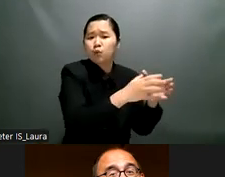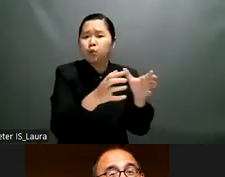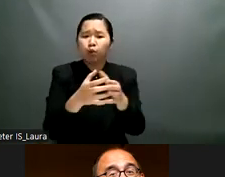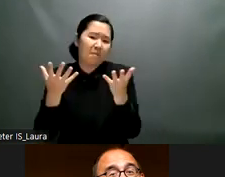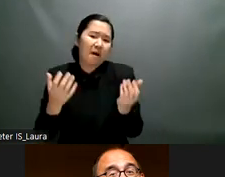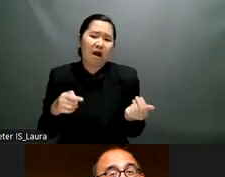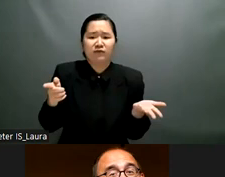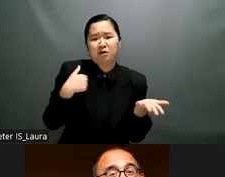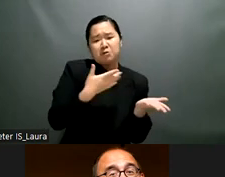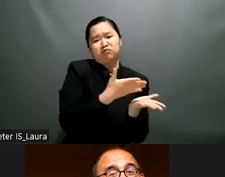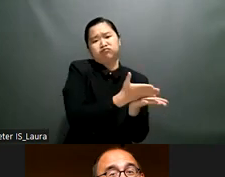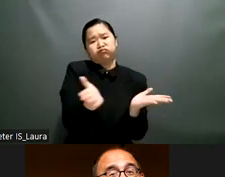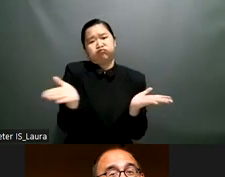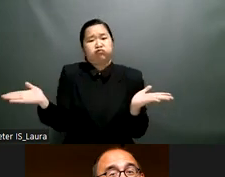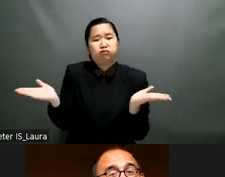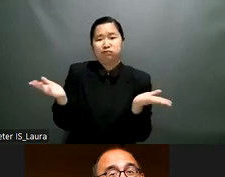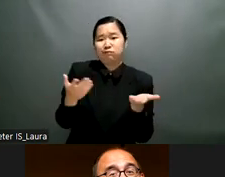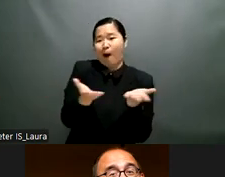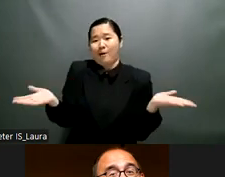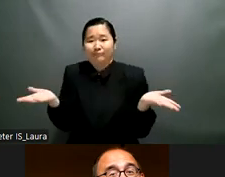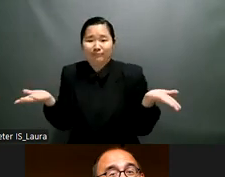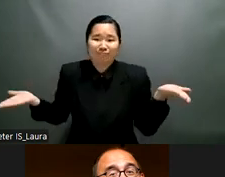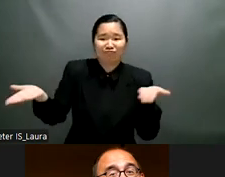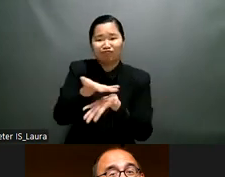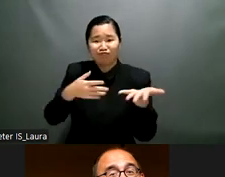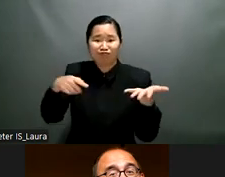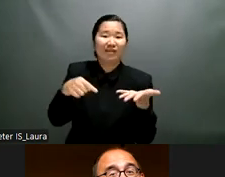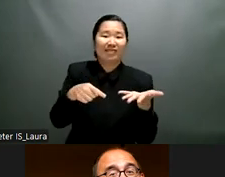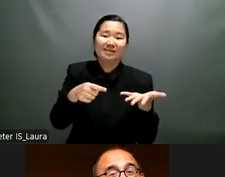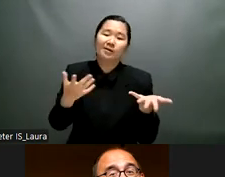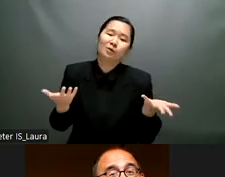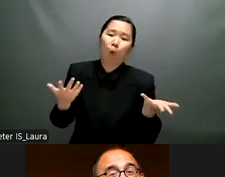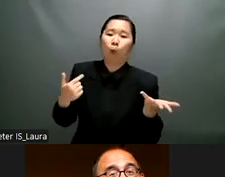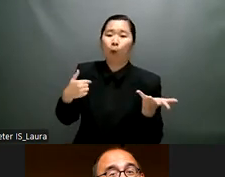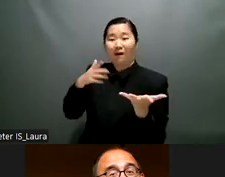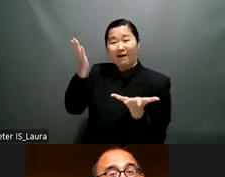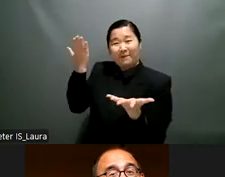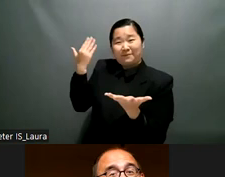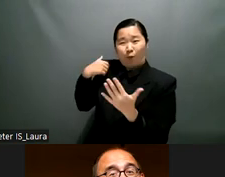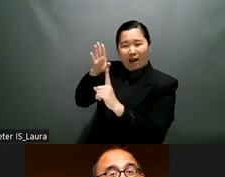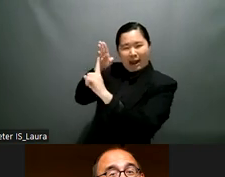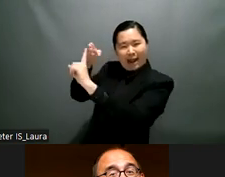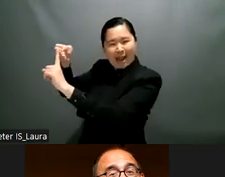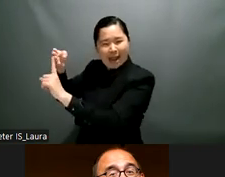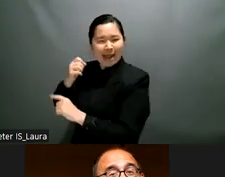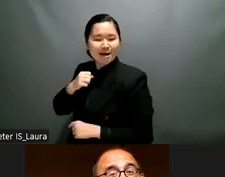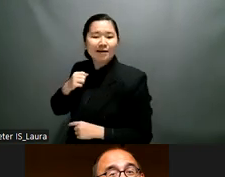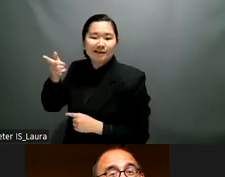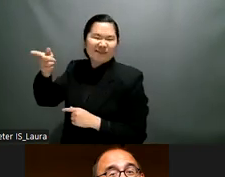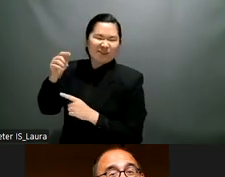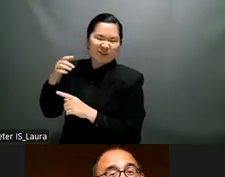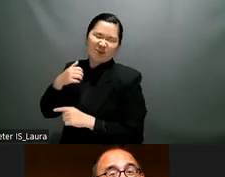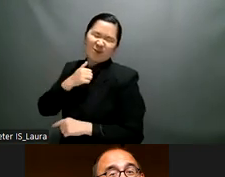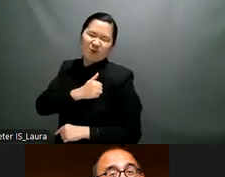we use to fit into the uh human rights discourses and we also have to look for other allies outside